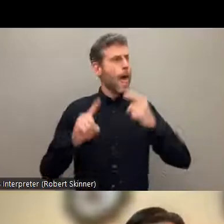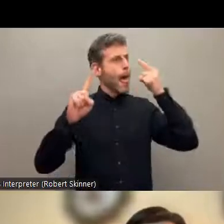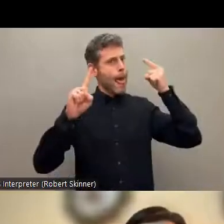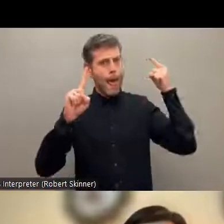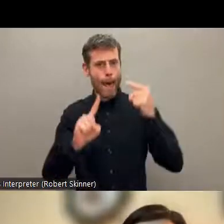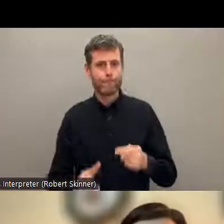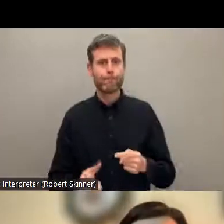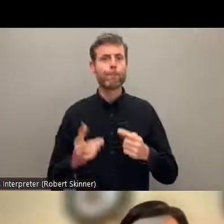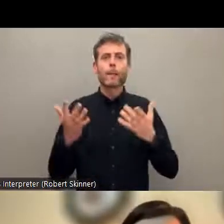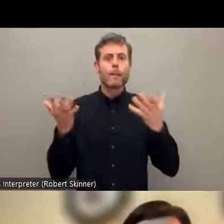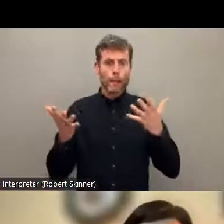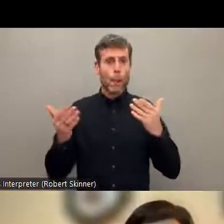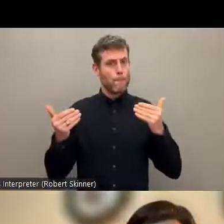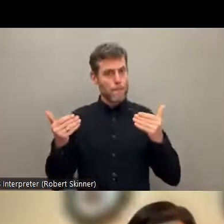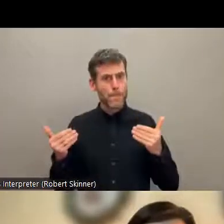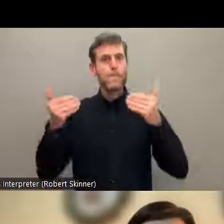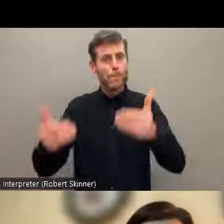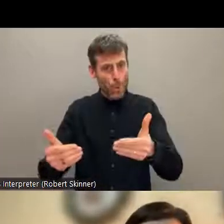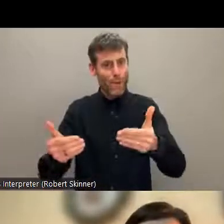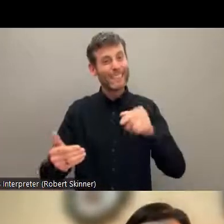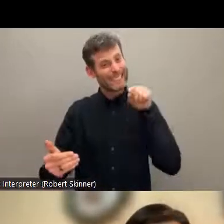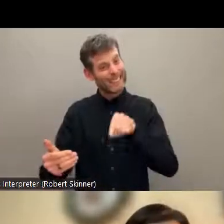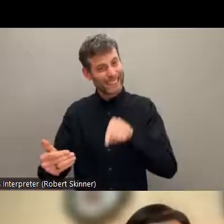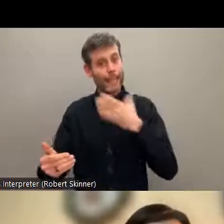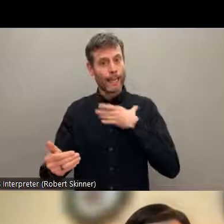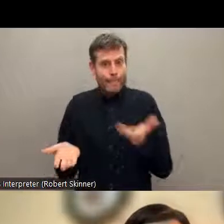So I will just come to my last slide where we see